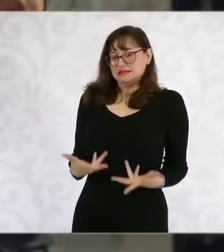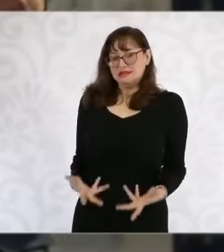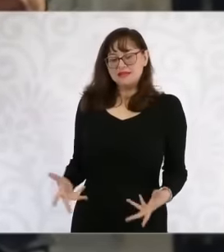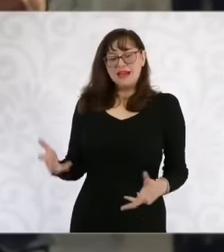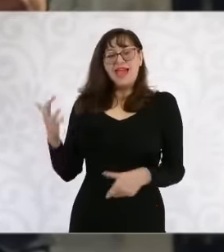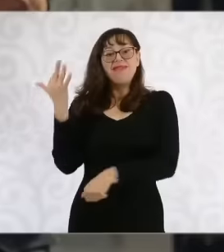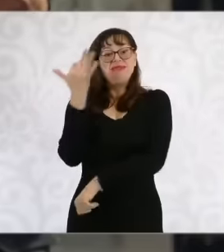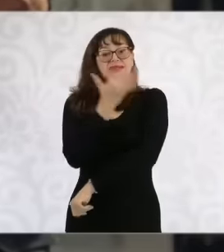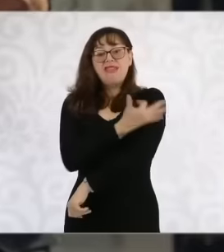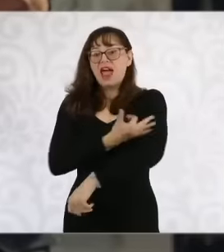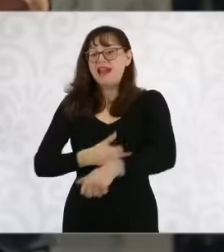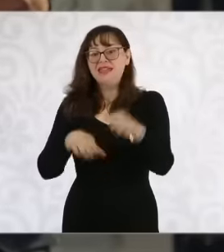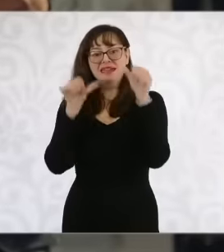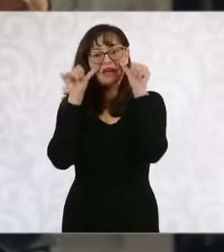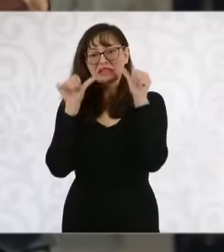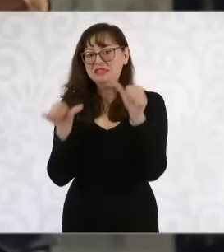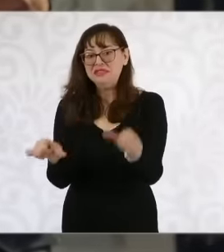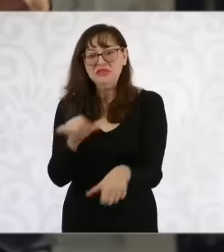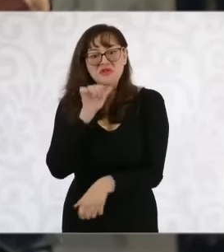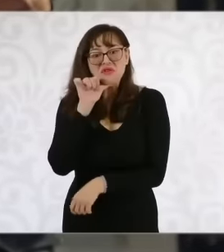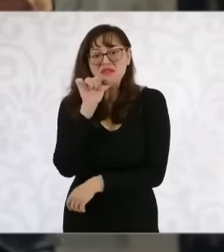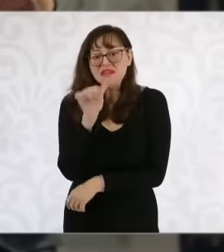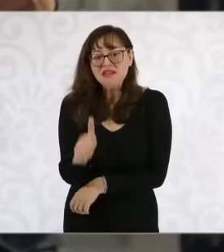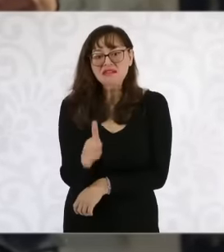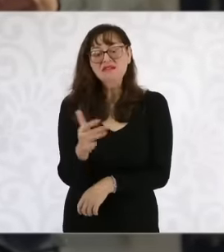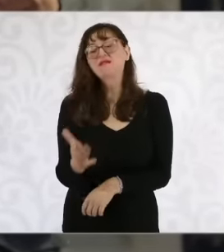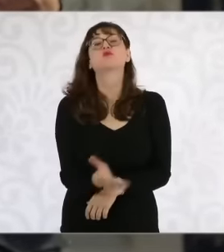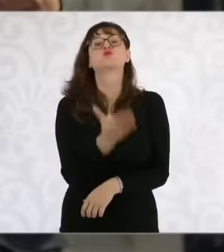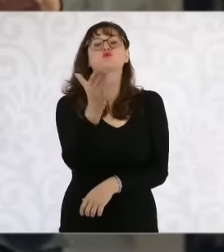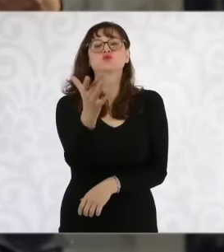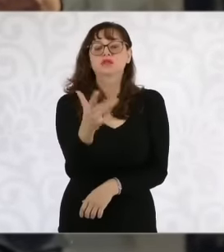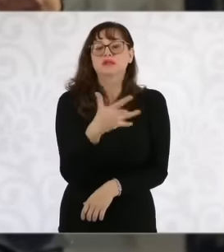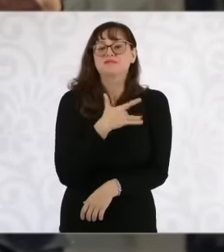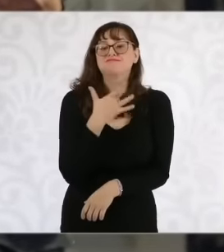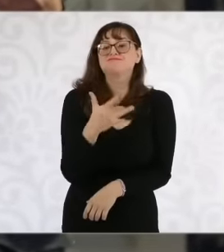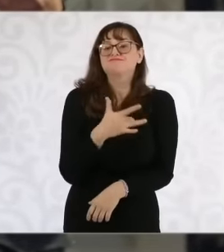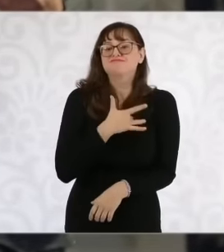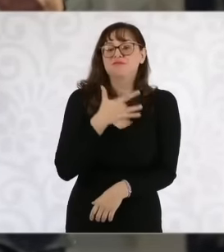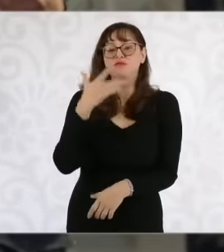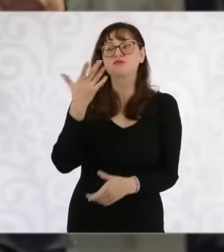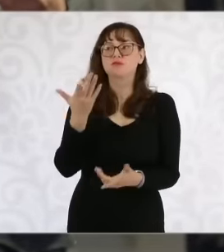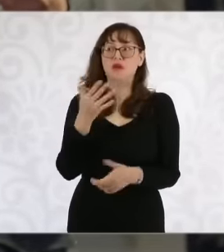victims. What message do you send first of all to the people of Mexico and what is your opinion of